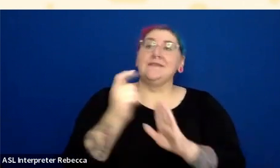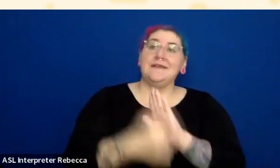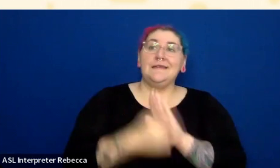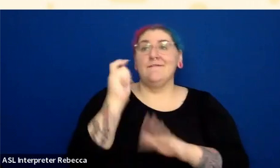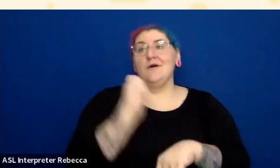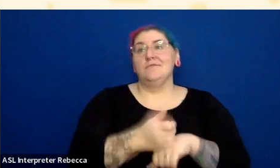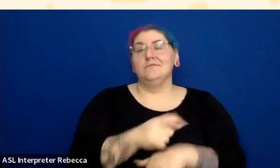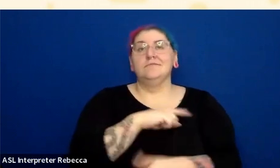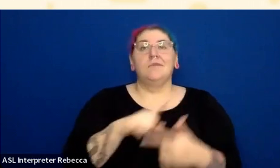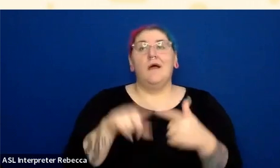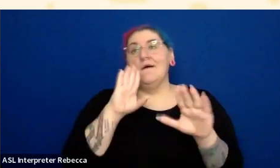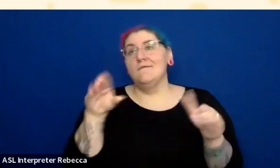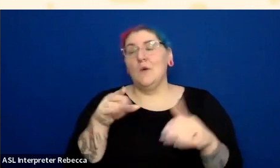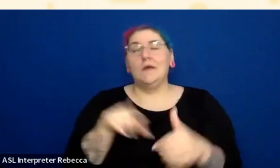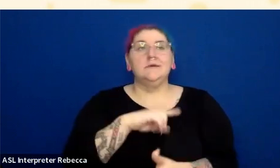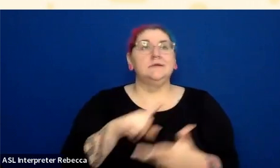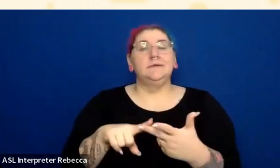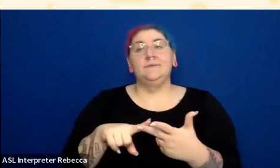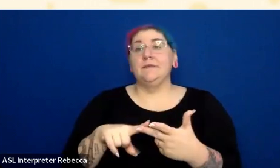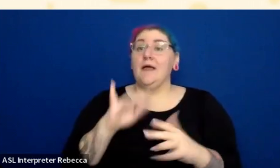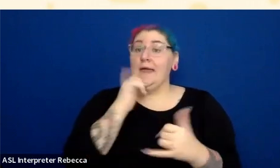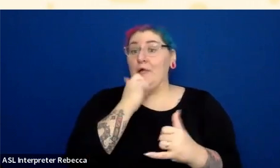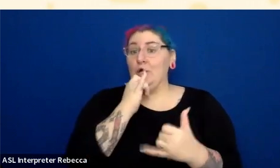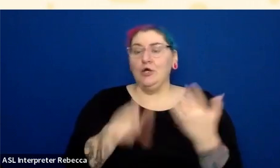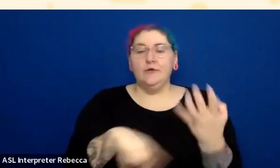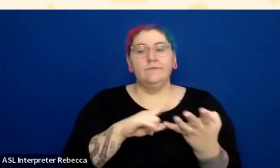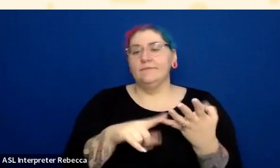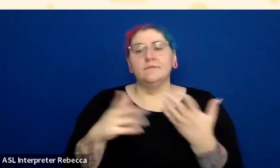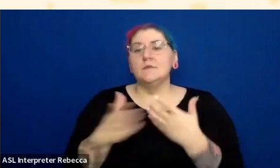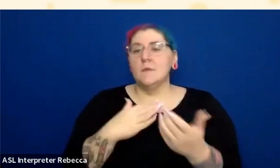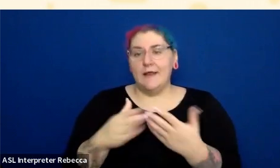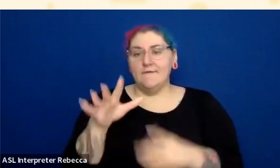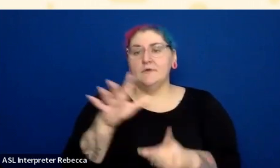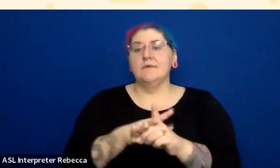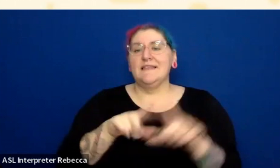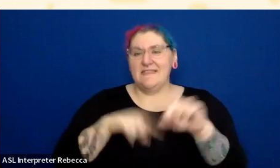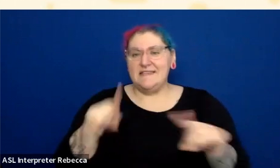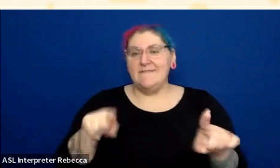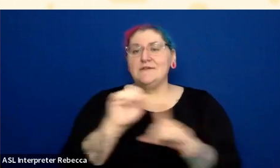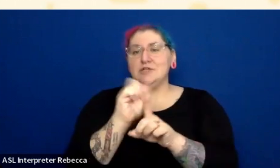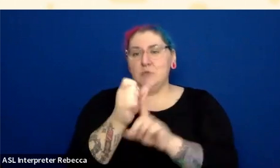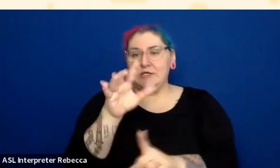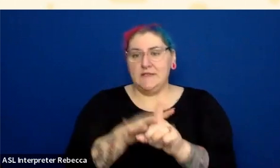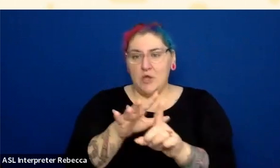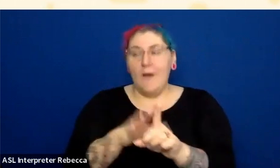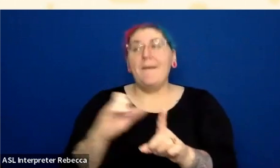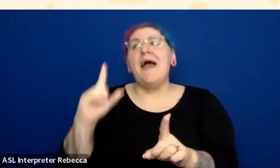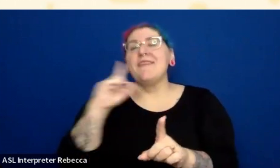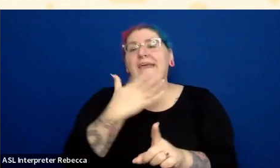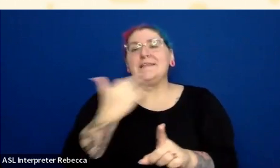And I think it's a lot easier to cover my basis if I do those all at the same time. I think I’m out of time.